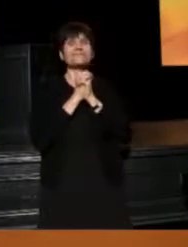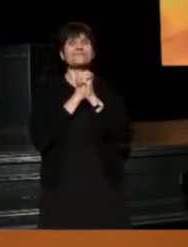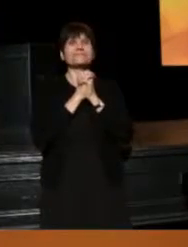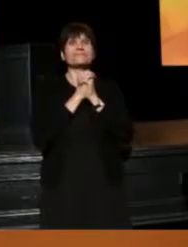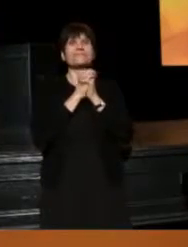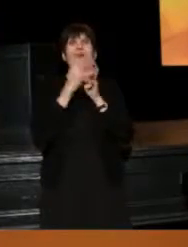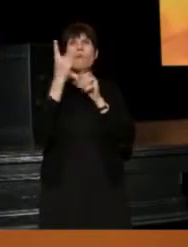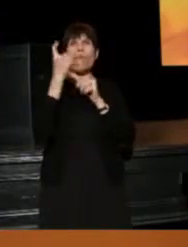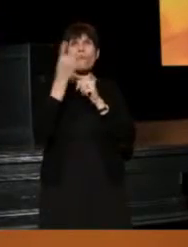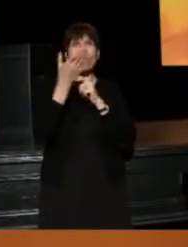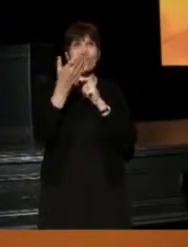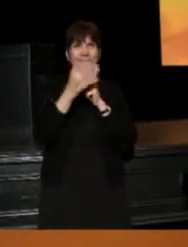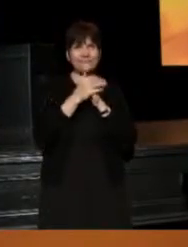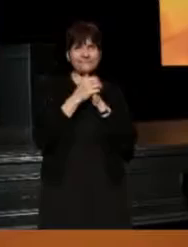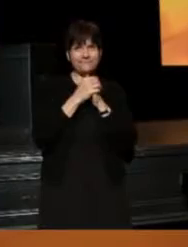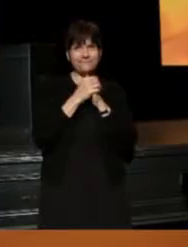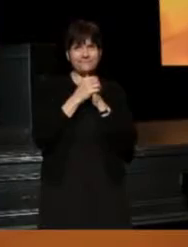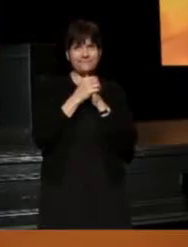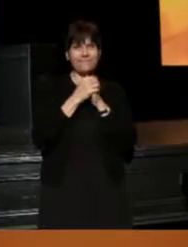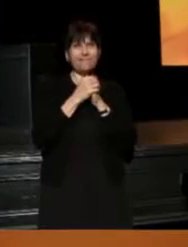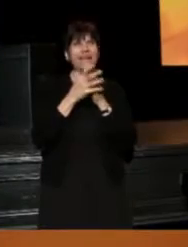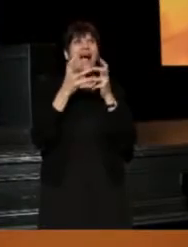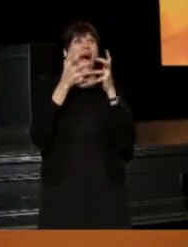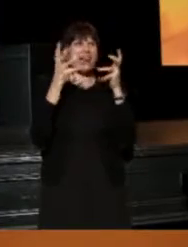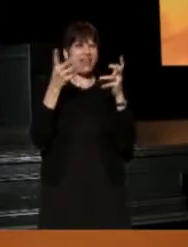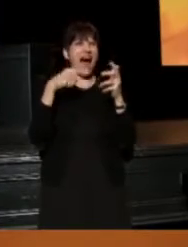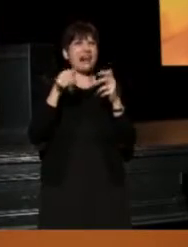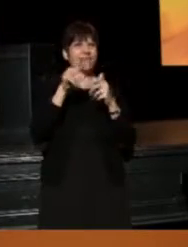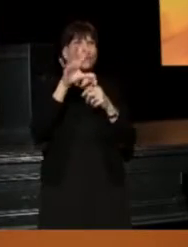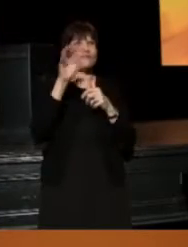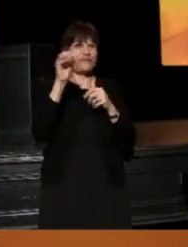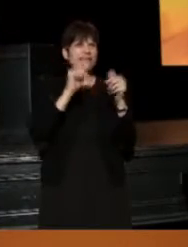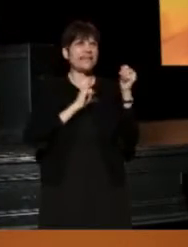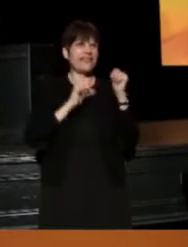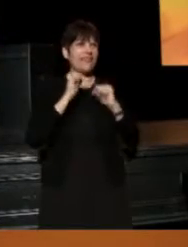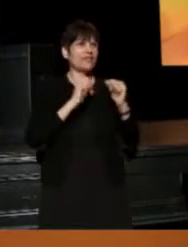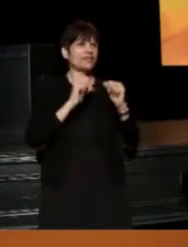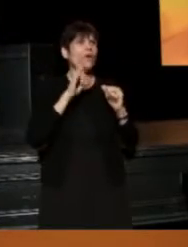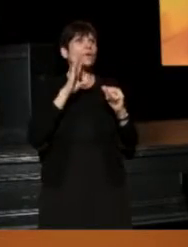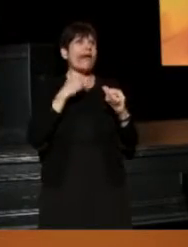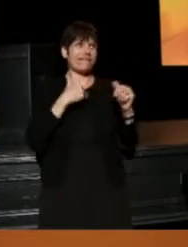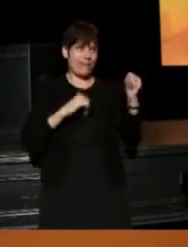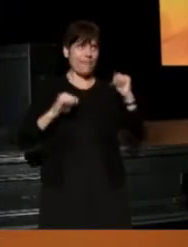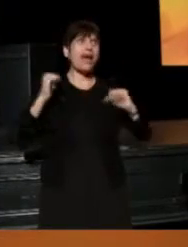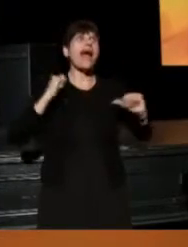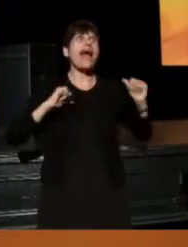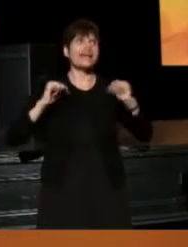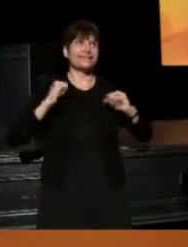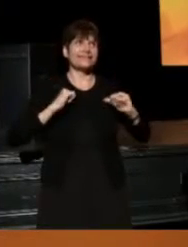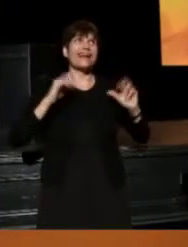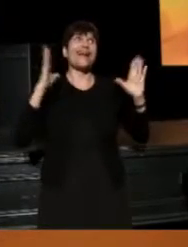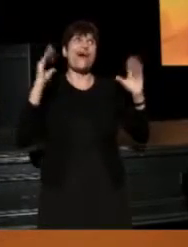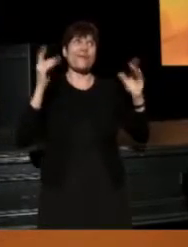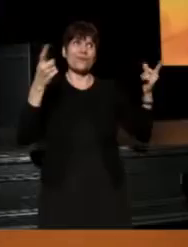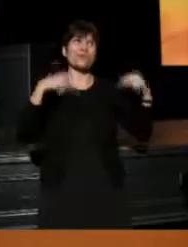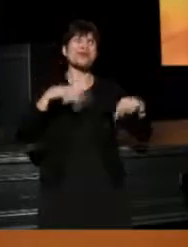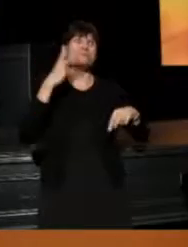And one more thing: a lot of those 50 theaters will be having plays, and we hope you'll come to see them.